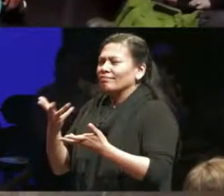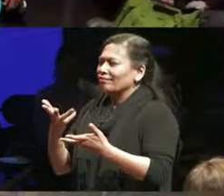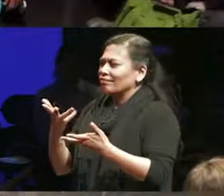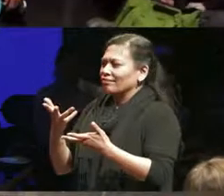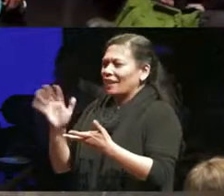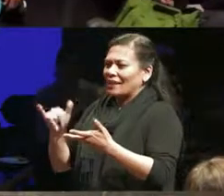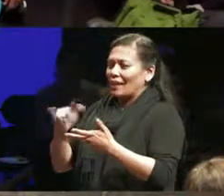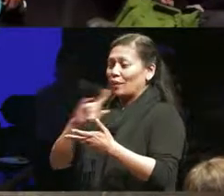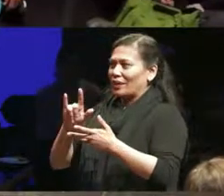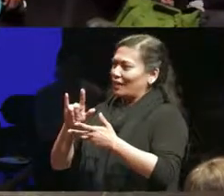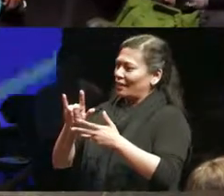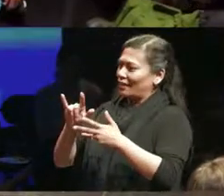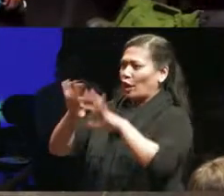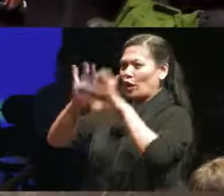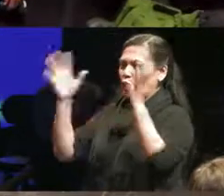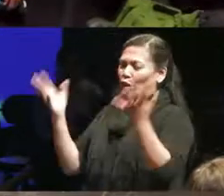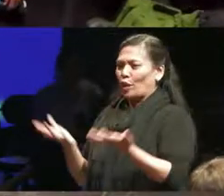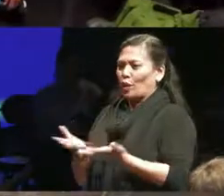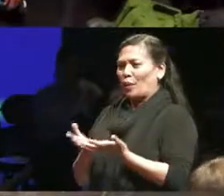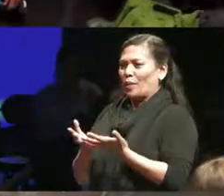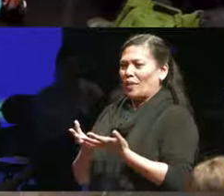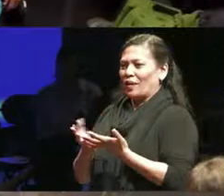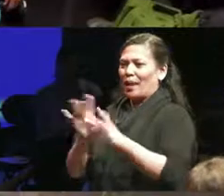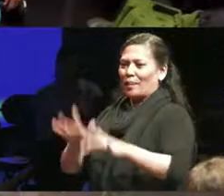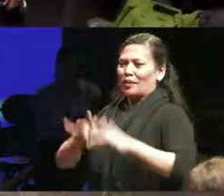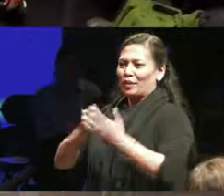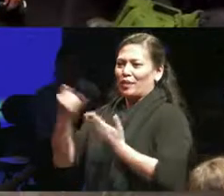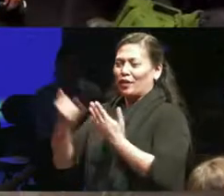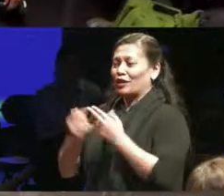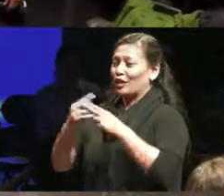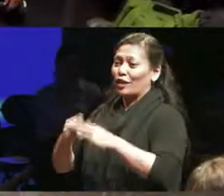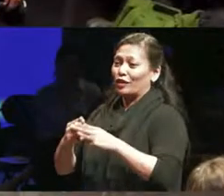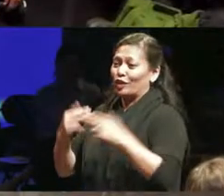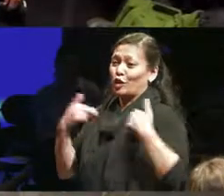empathy project we called the human race you know that it it needs to yeah it